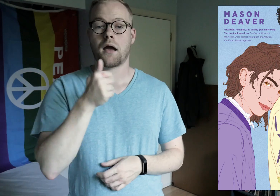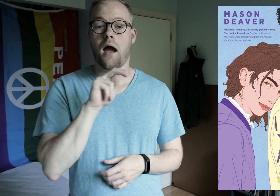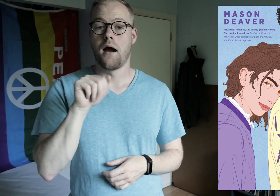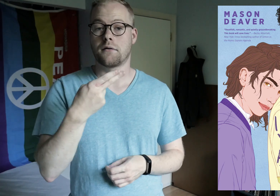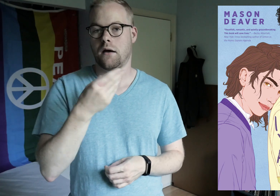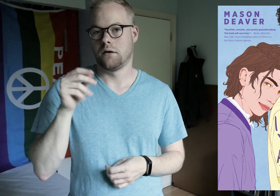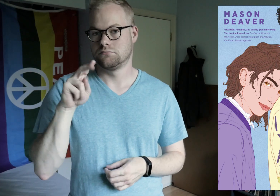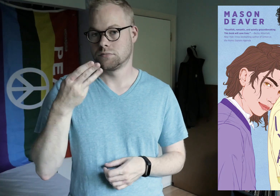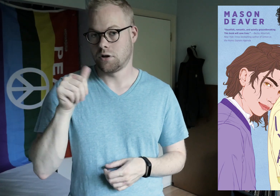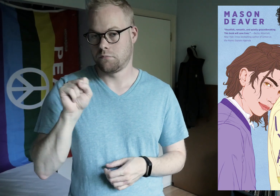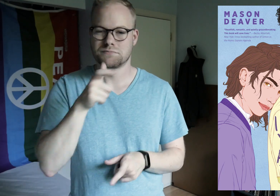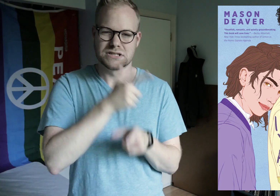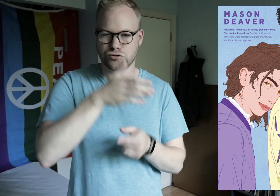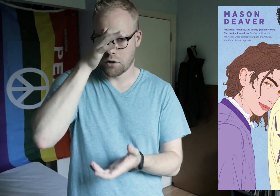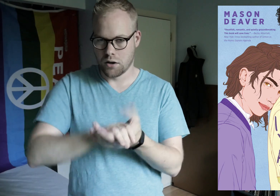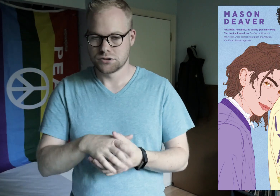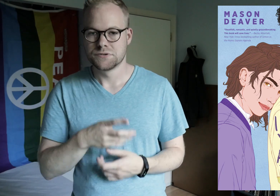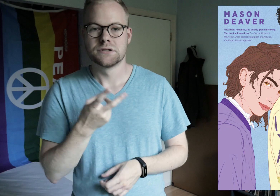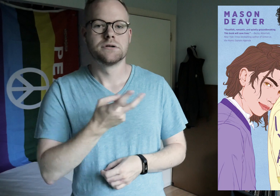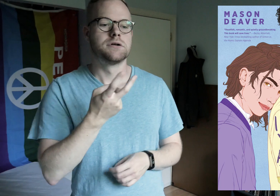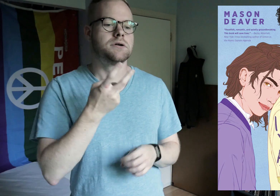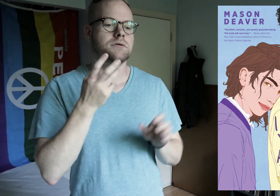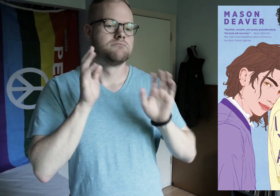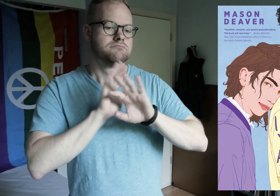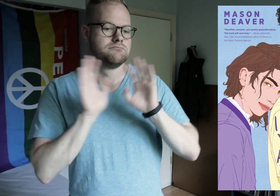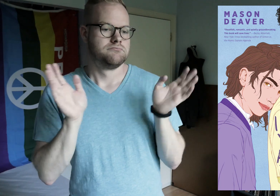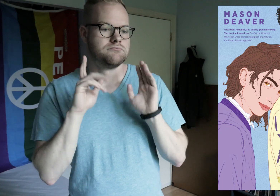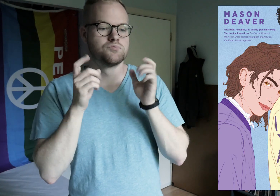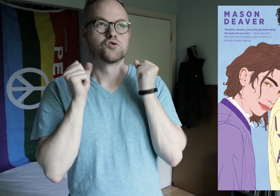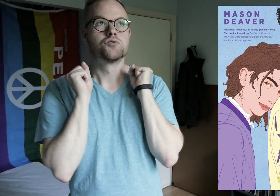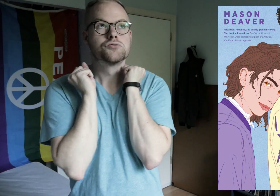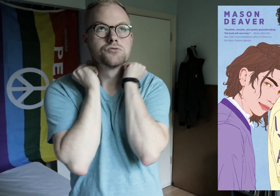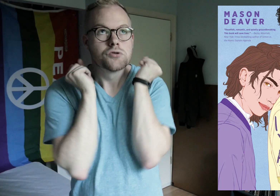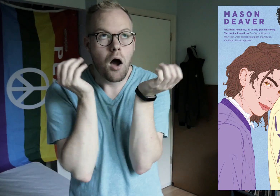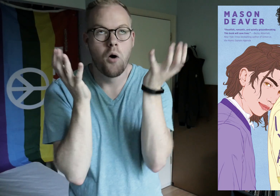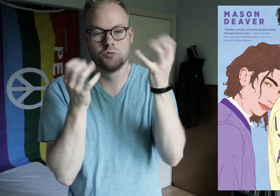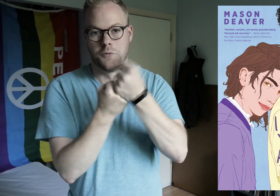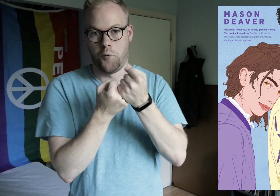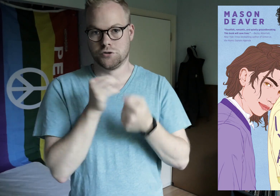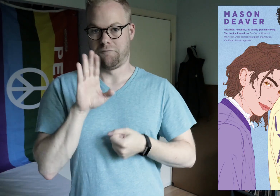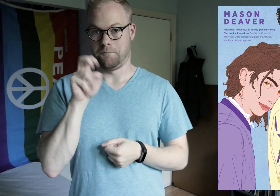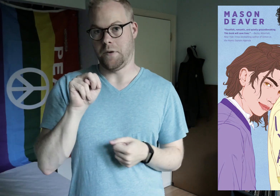Hannah and Thomas, the sister and her husband, are SO supportive of Ben.